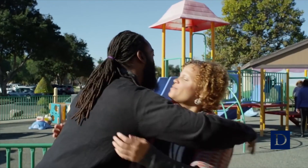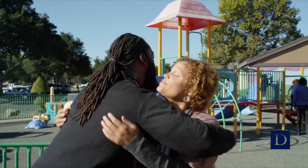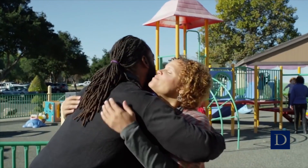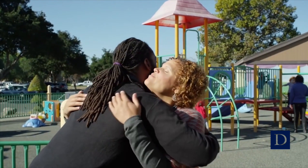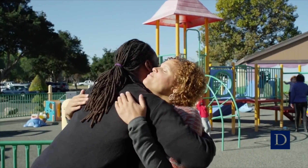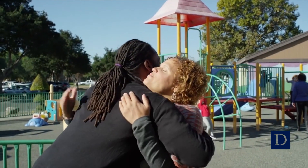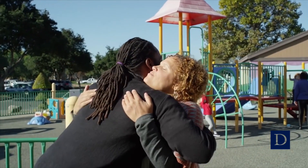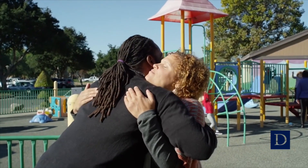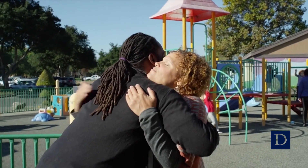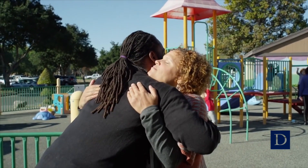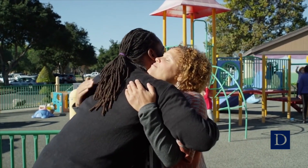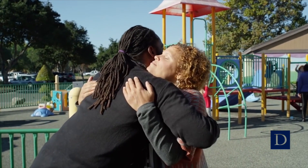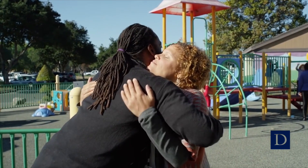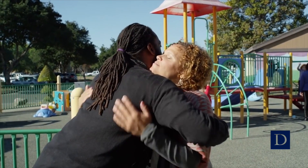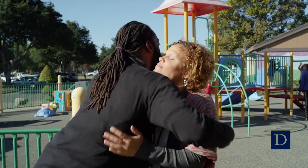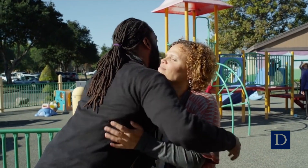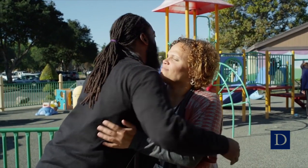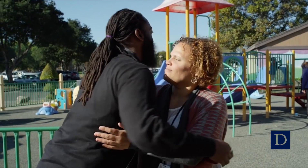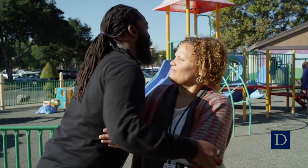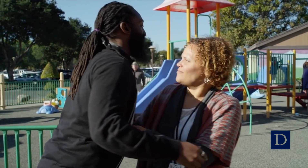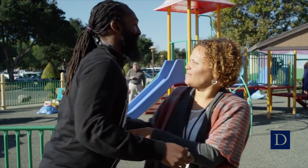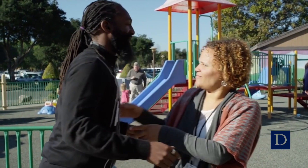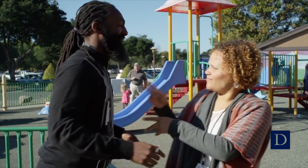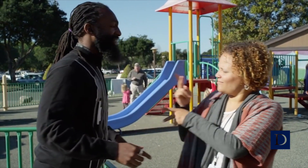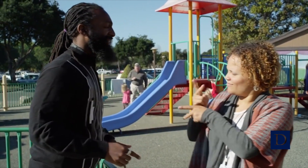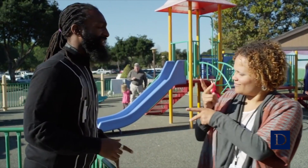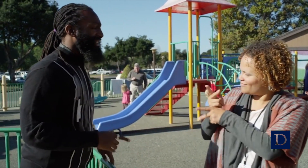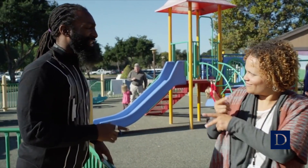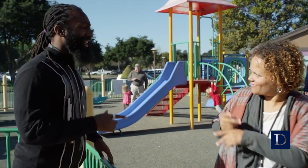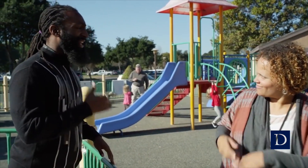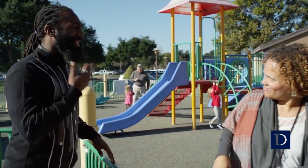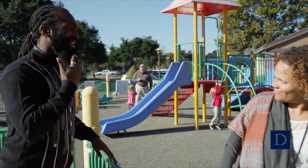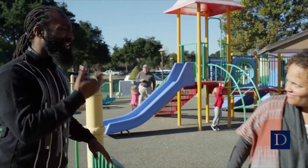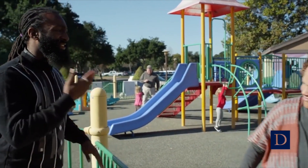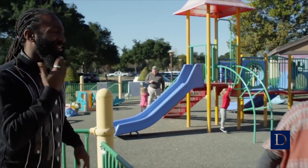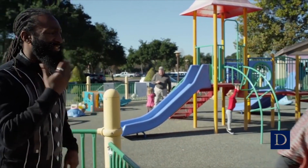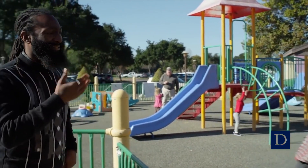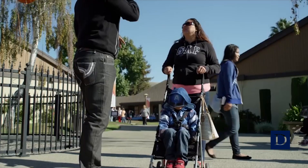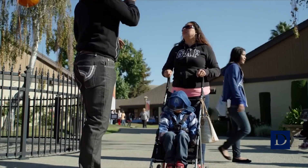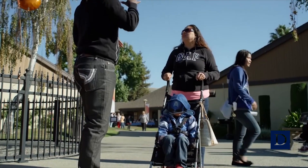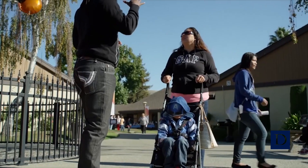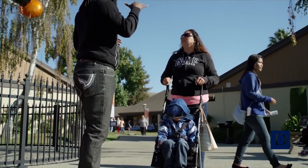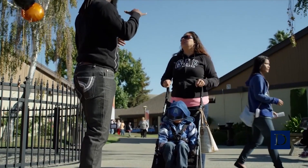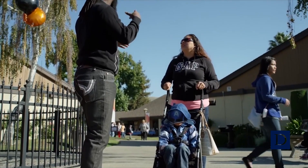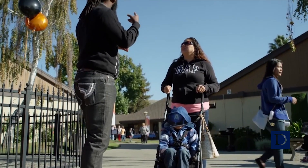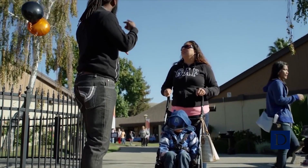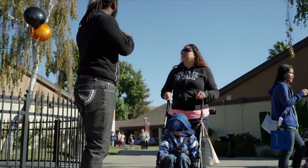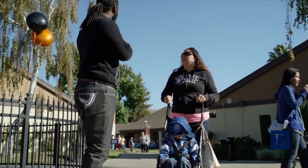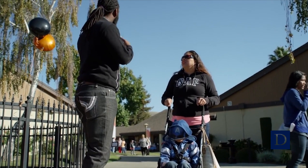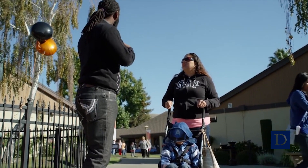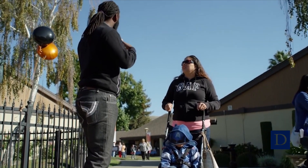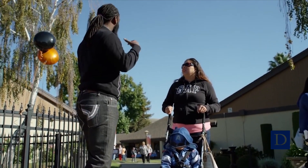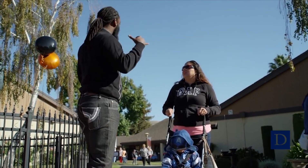On a playground, a woman gives Antoine a hug. Later, he signs to a young mother as her toddler sits in a stroller.